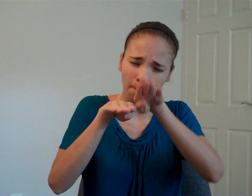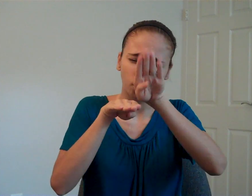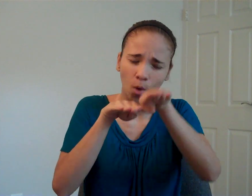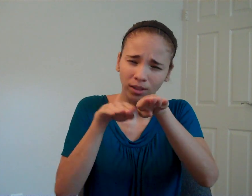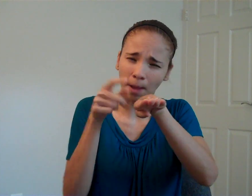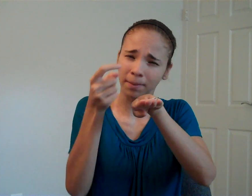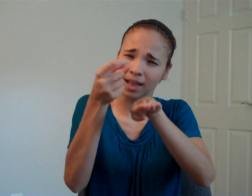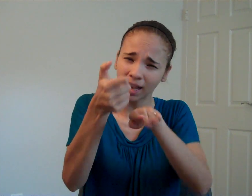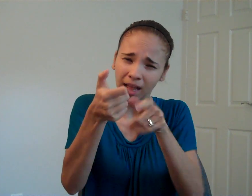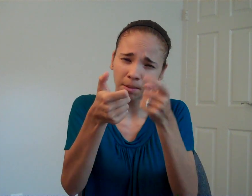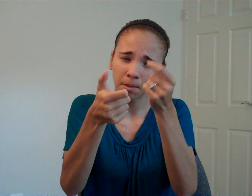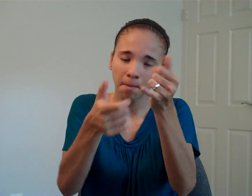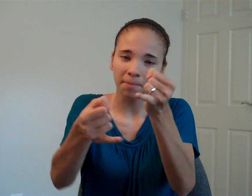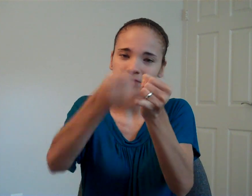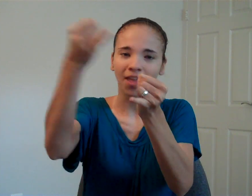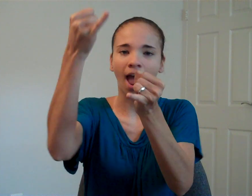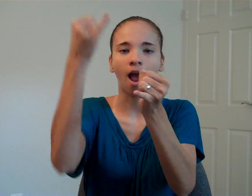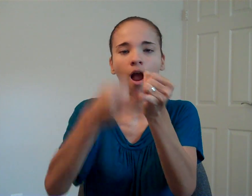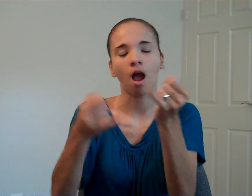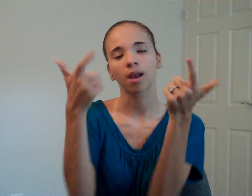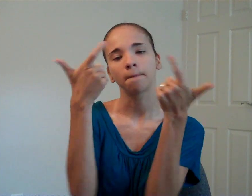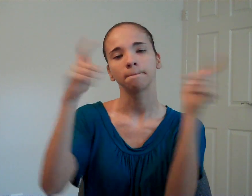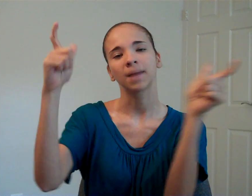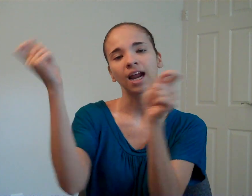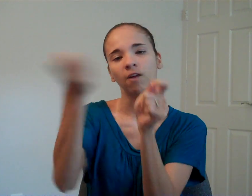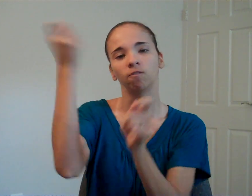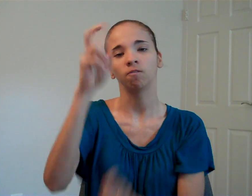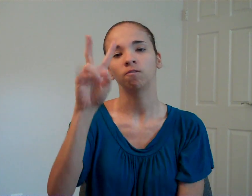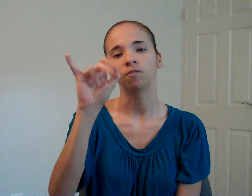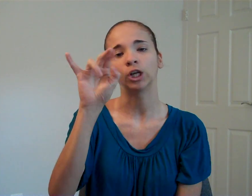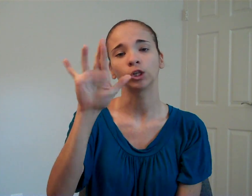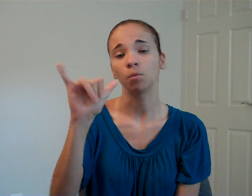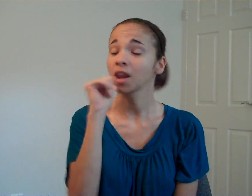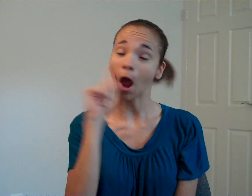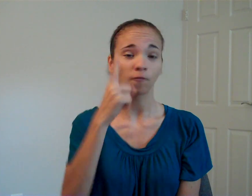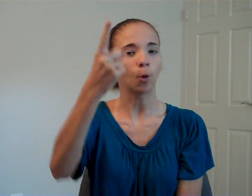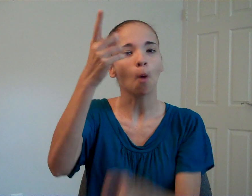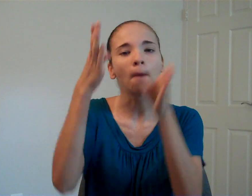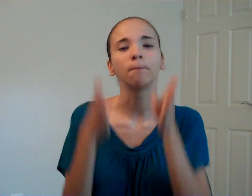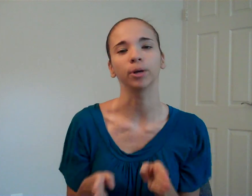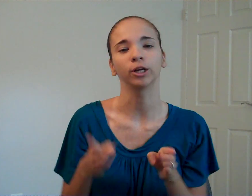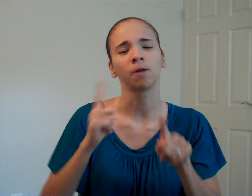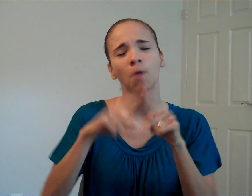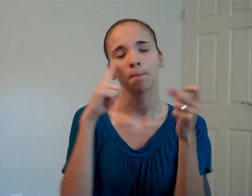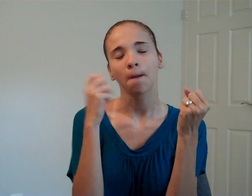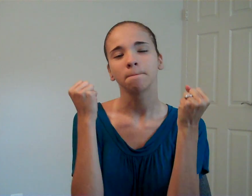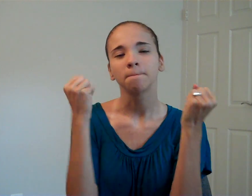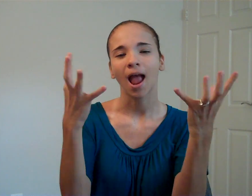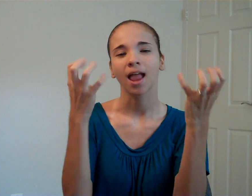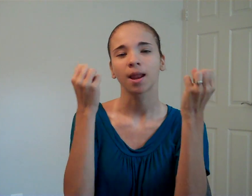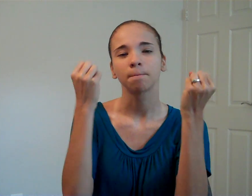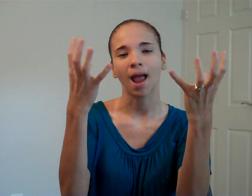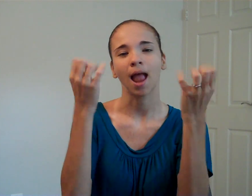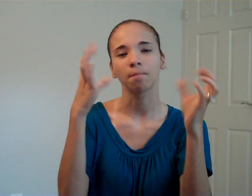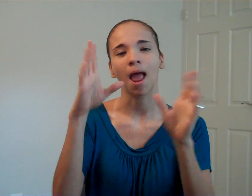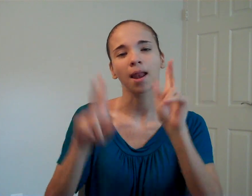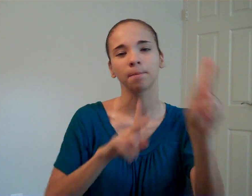Down the road, they earned a big victory for not only themselves, but for all.